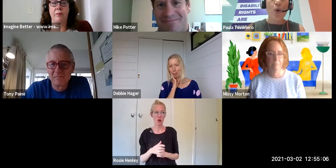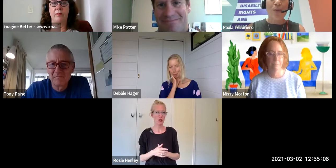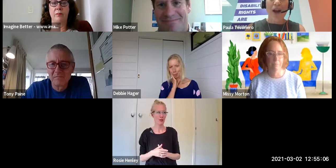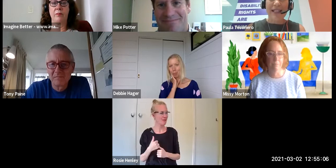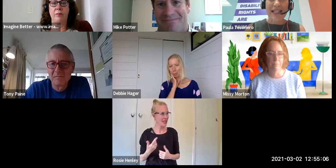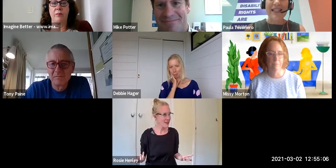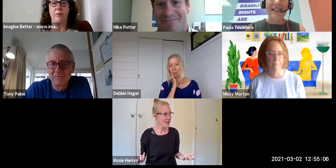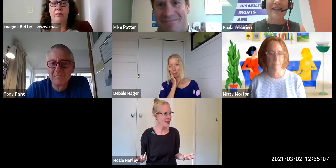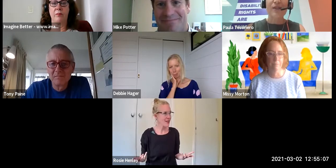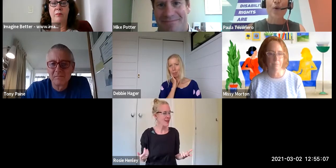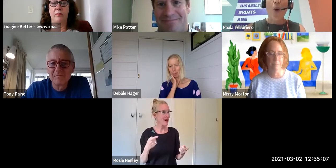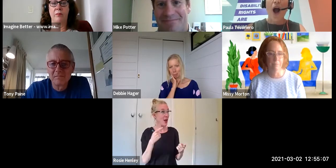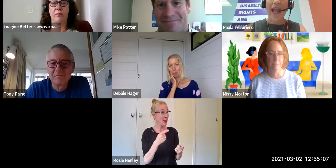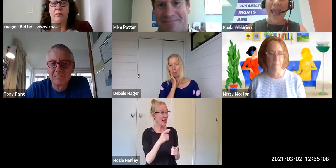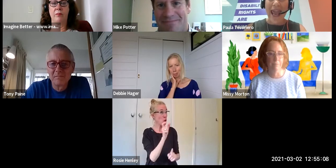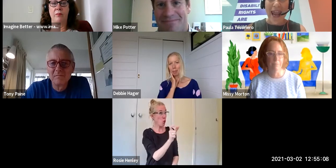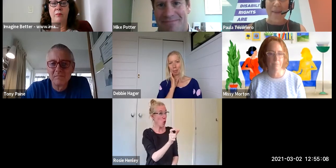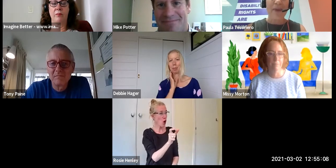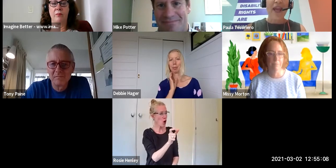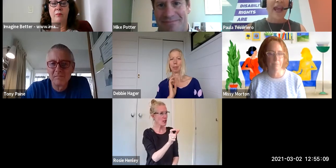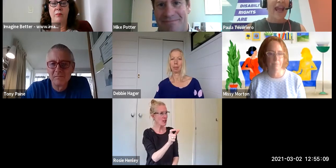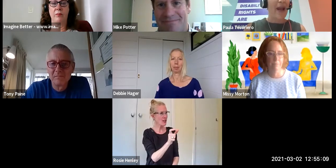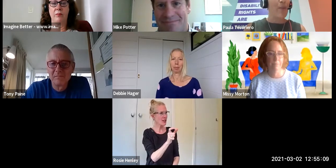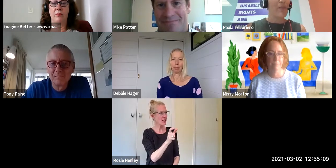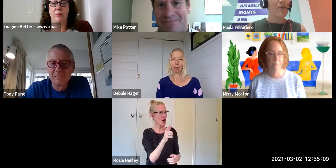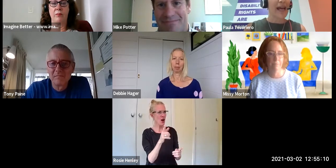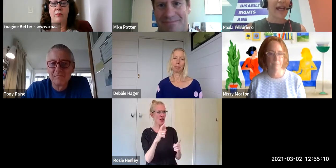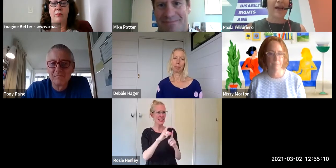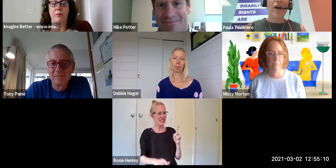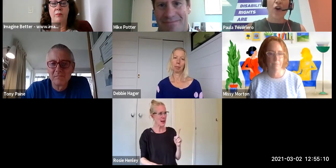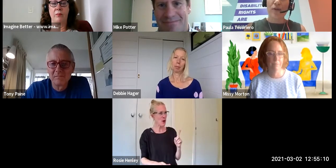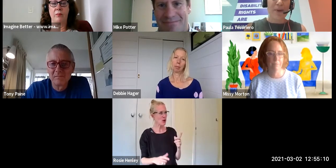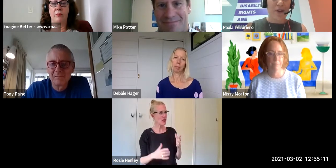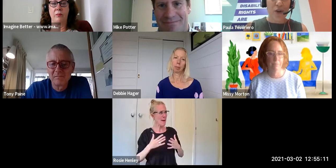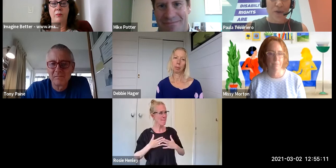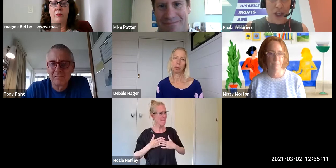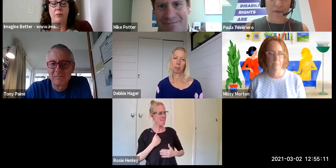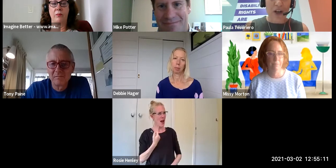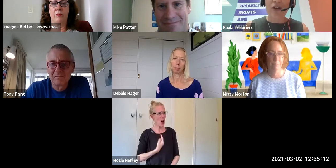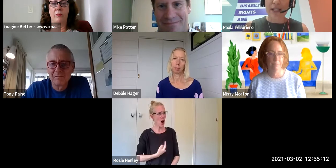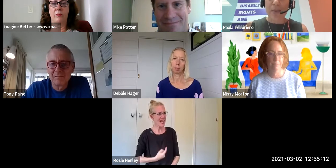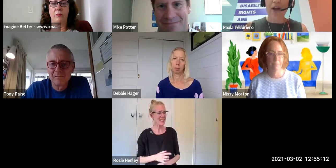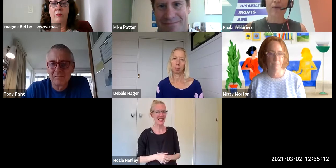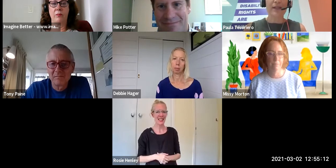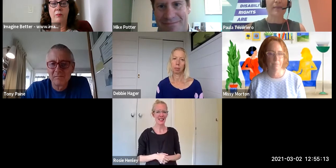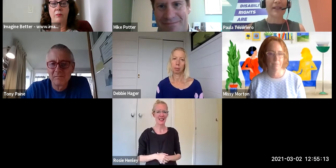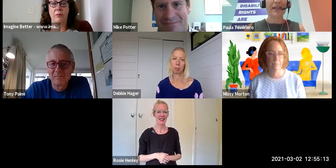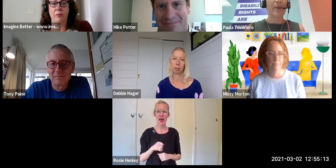to my identity, this is who I am'. And when people say 'oh you've been you know, you've achieved a lot despite your disability',